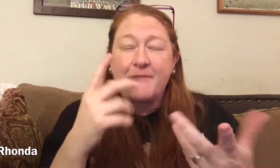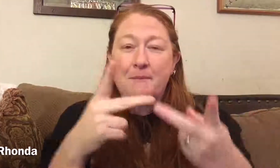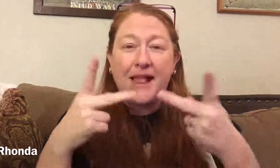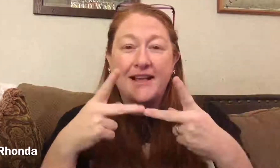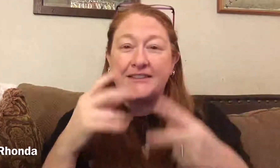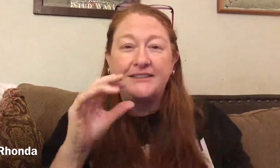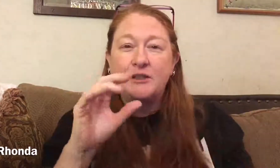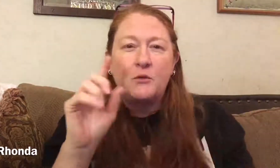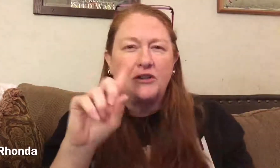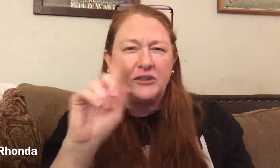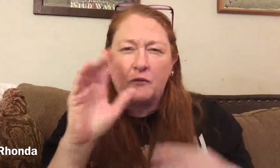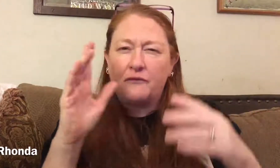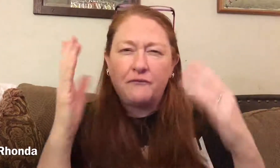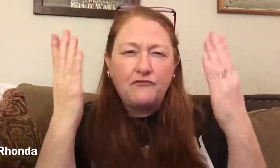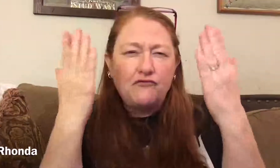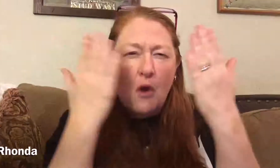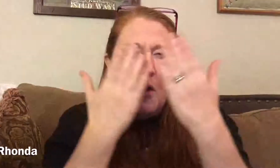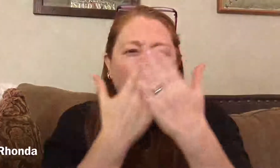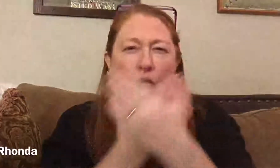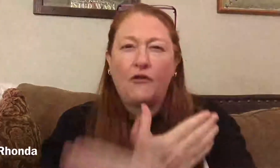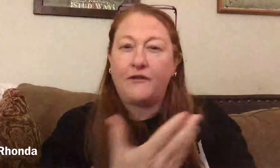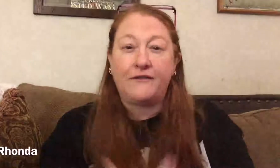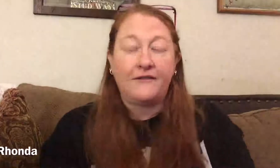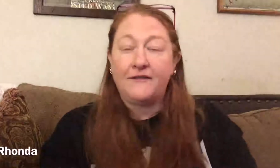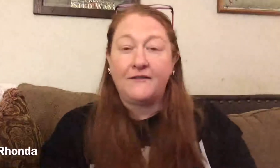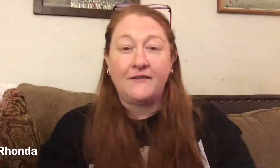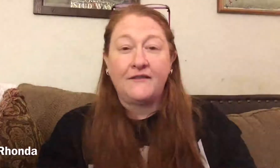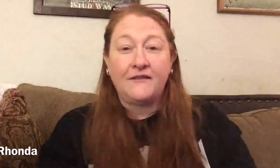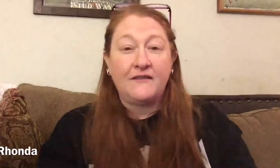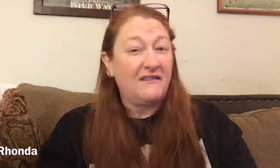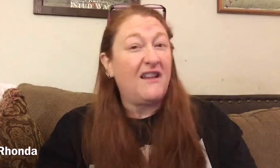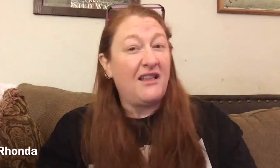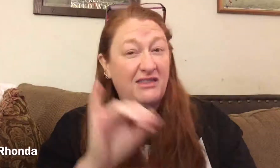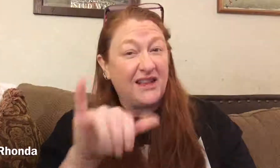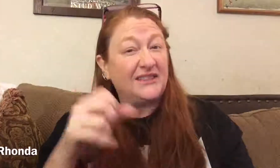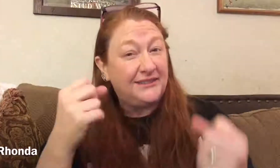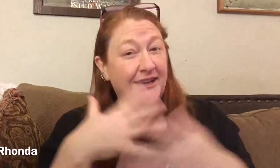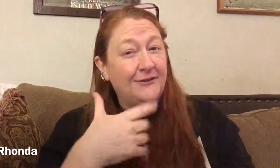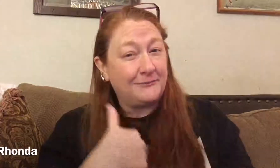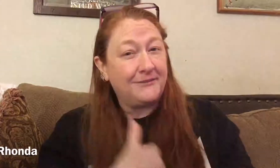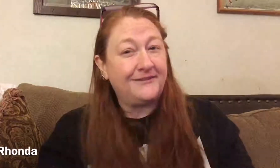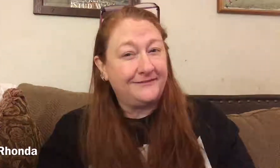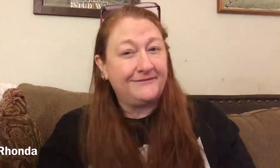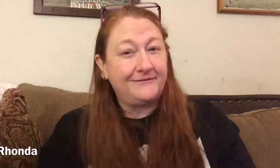and be in a place where it is dark... That truly scares me!